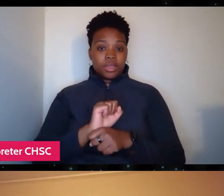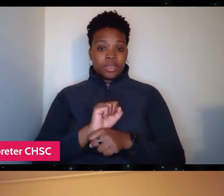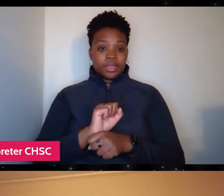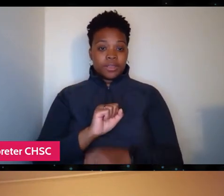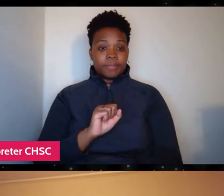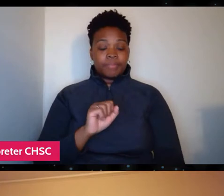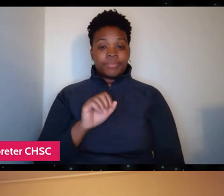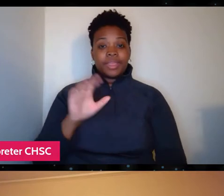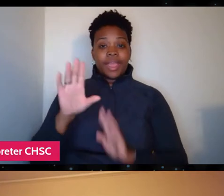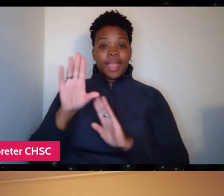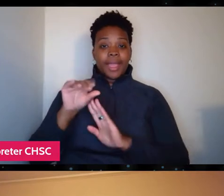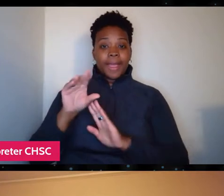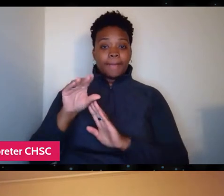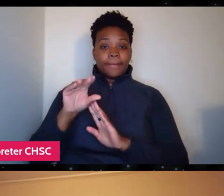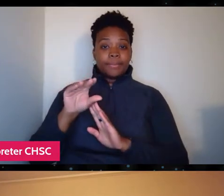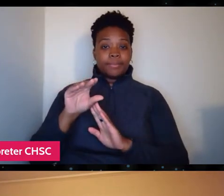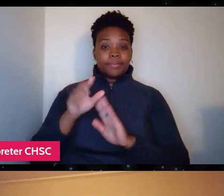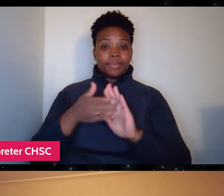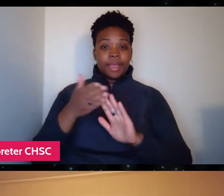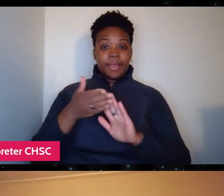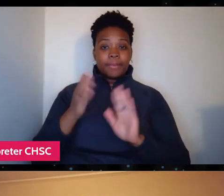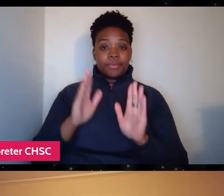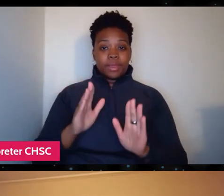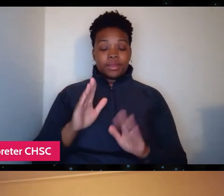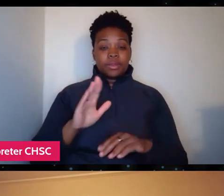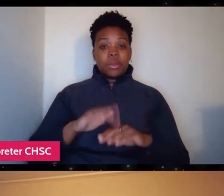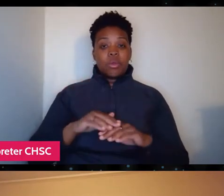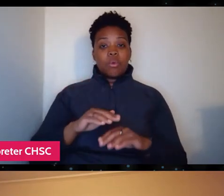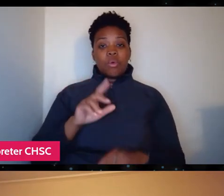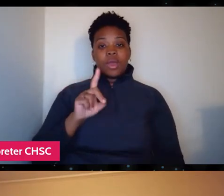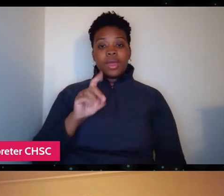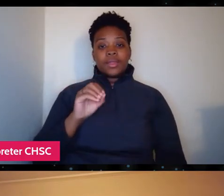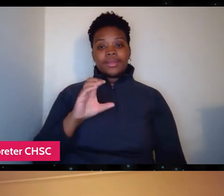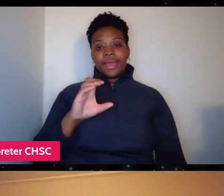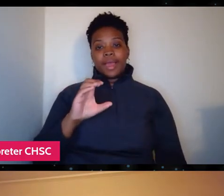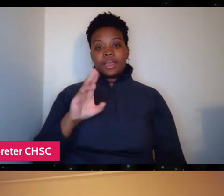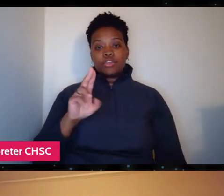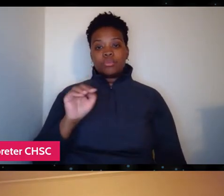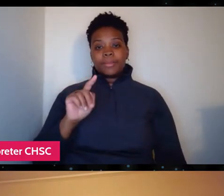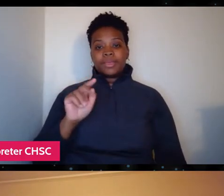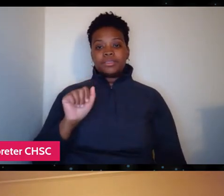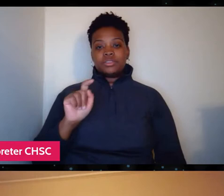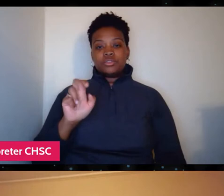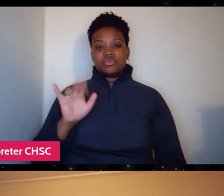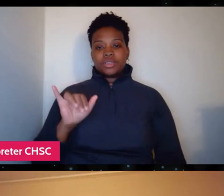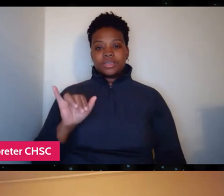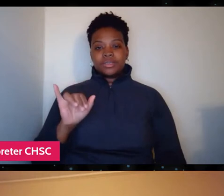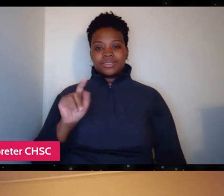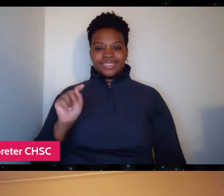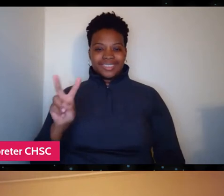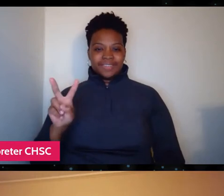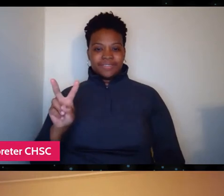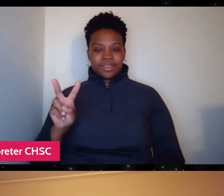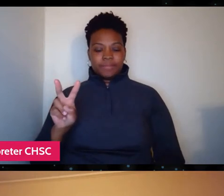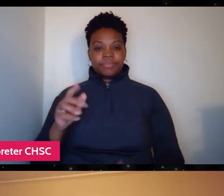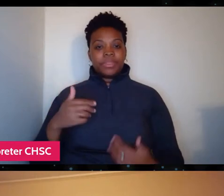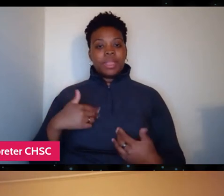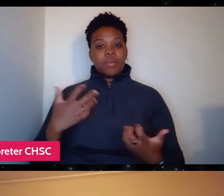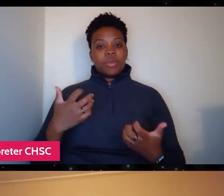on documentary TV and feature films. I wanted to attempt my first feature film documentary.